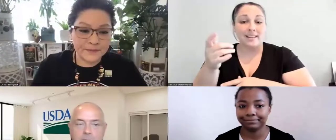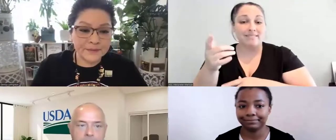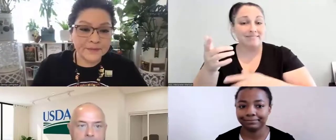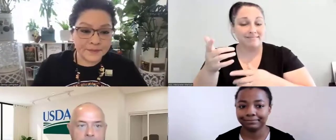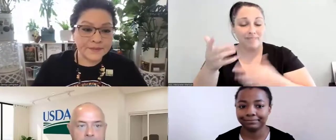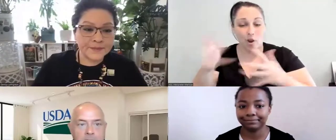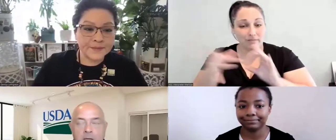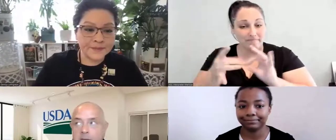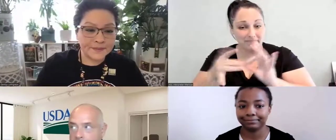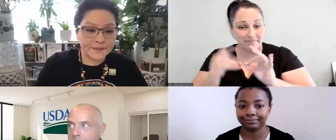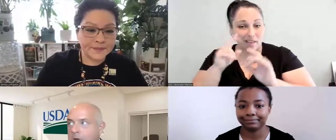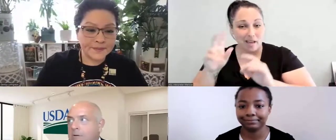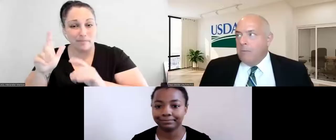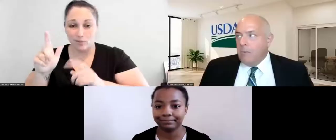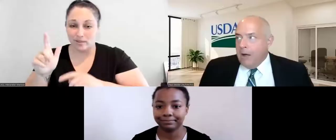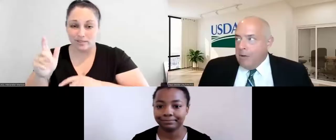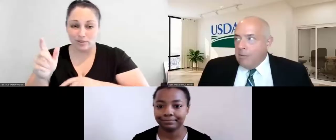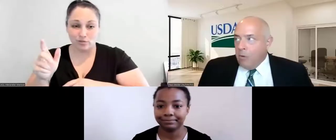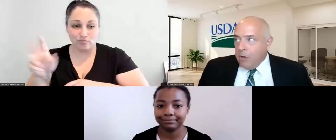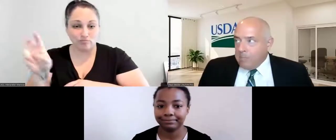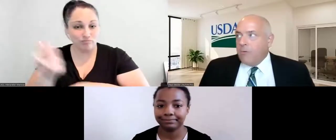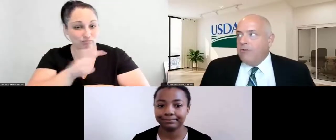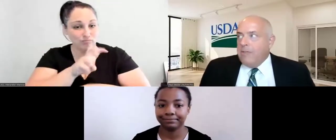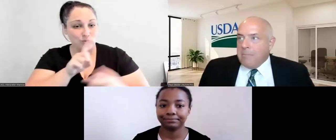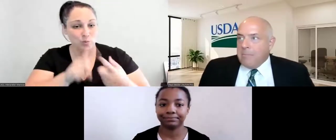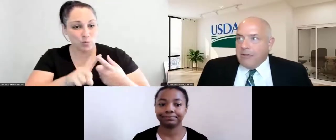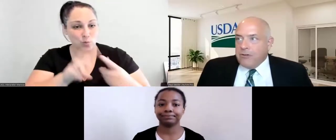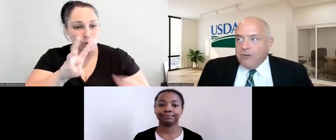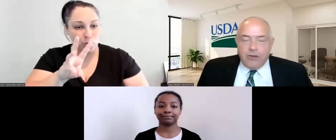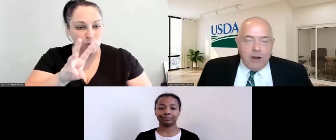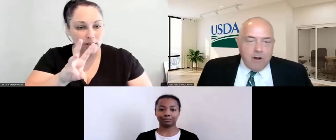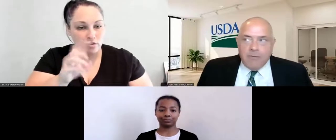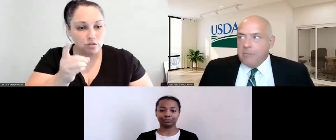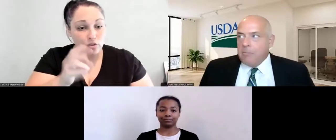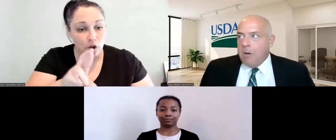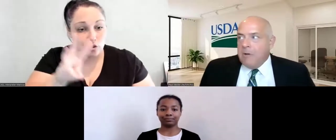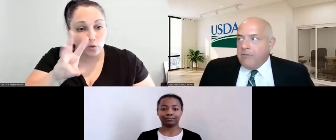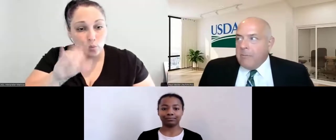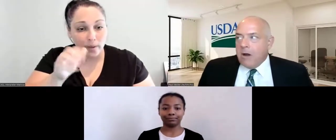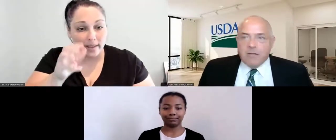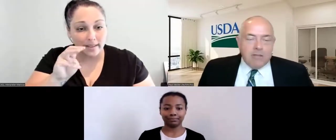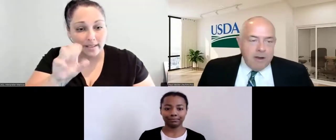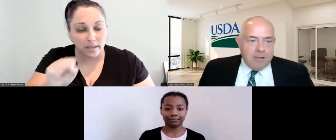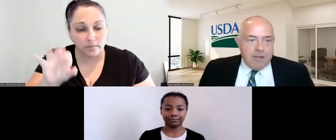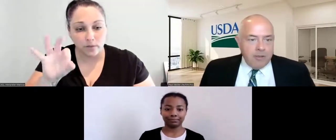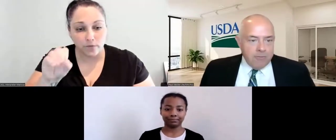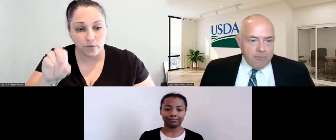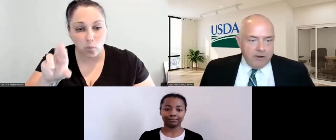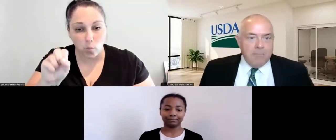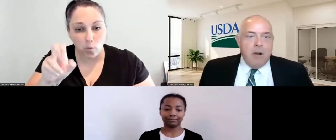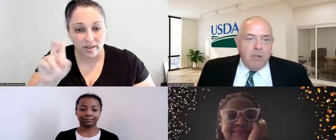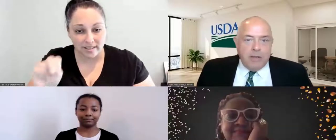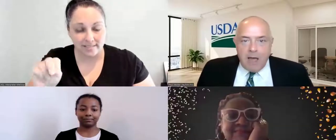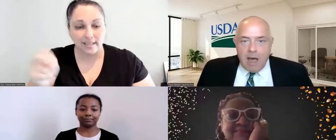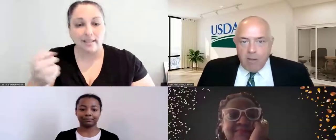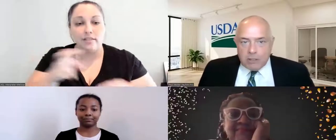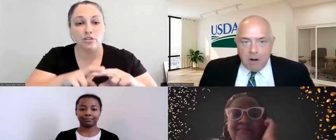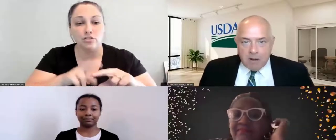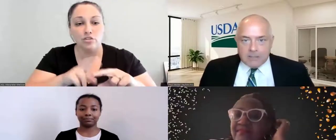Dr. Williams‑Forson, the professor and chair of the Department of American Studies at the University of Maryland in College Park.